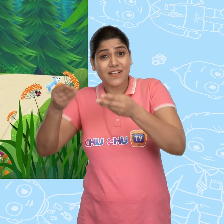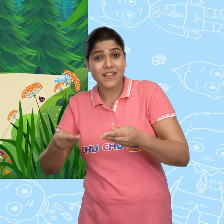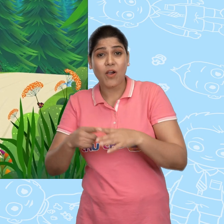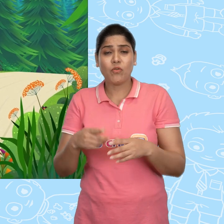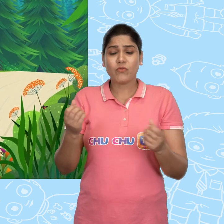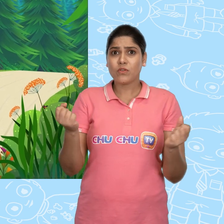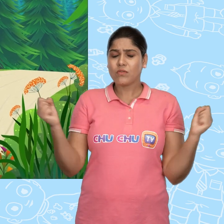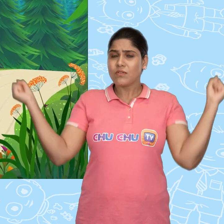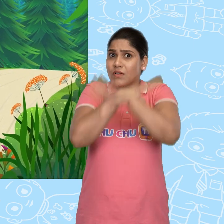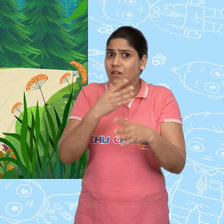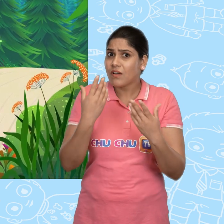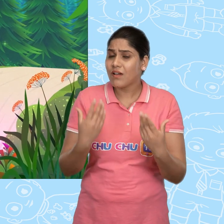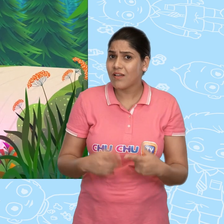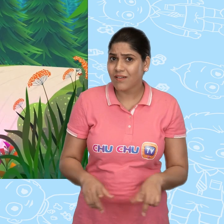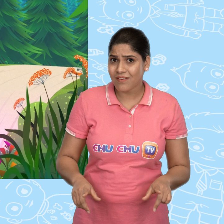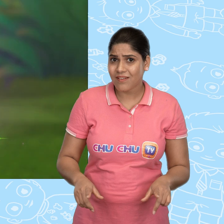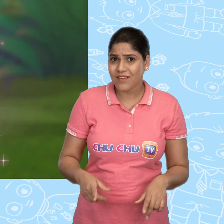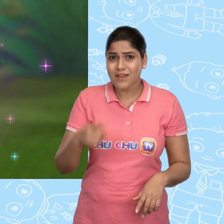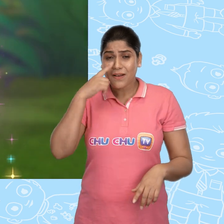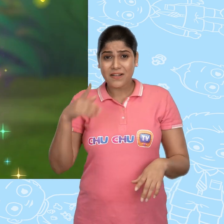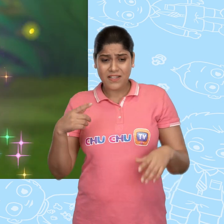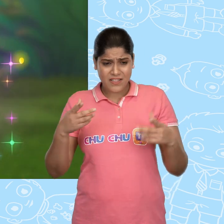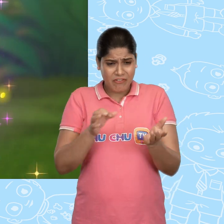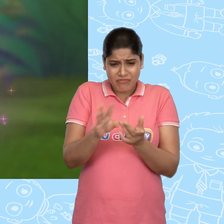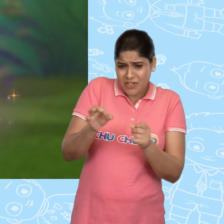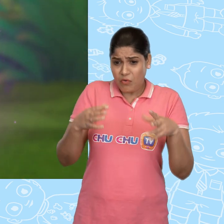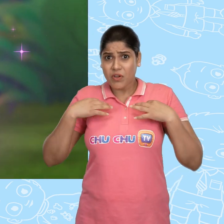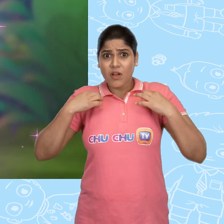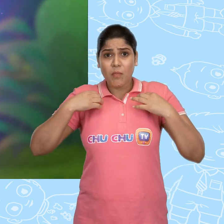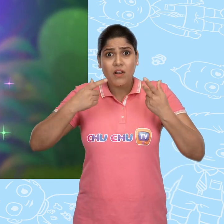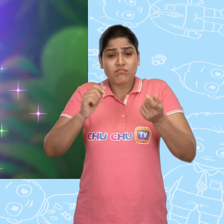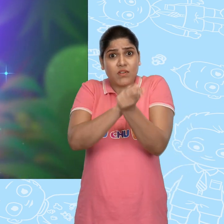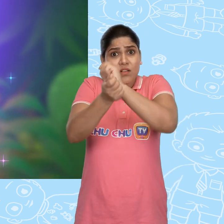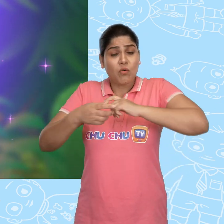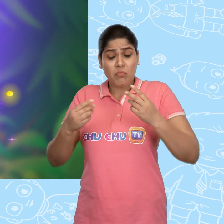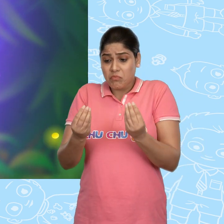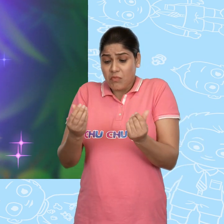And then something very magical happened. The girl's ragged clothes turned into fine silken ones.